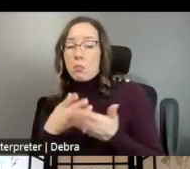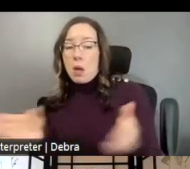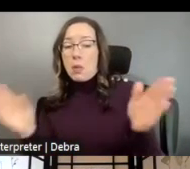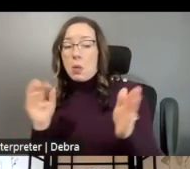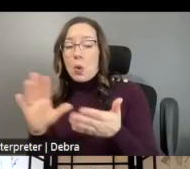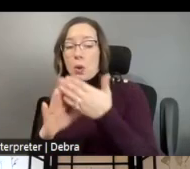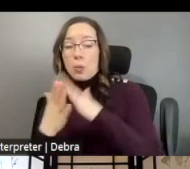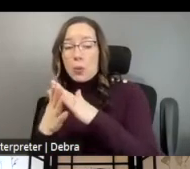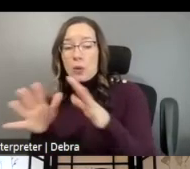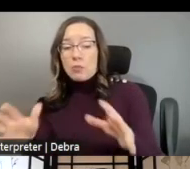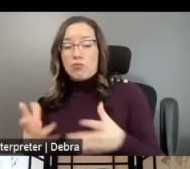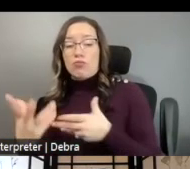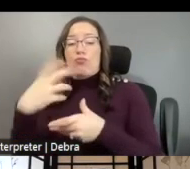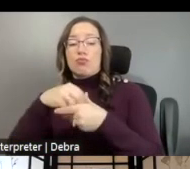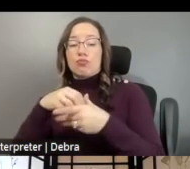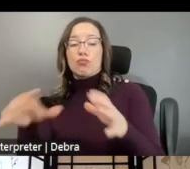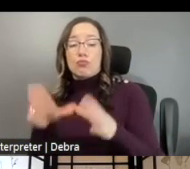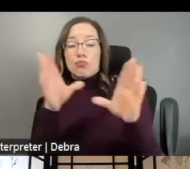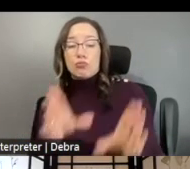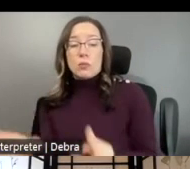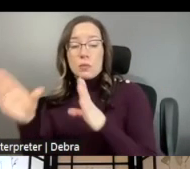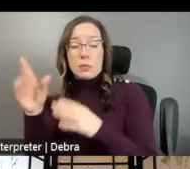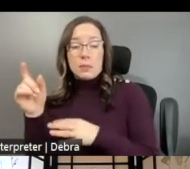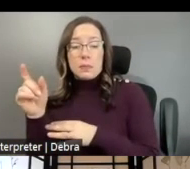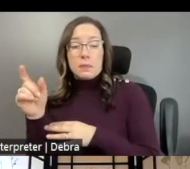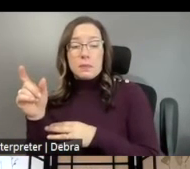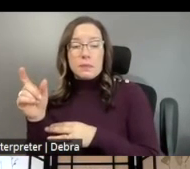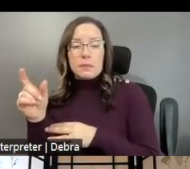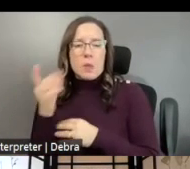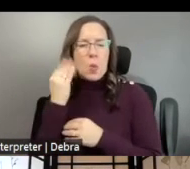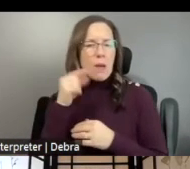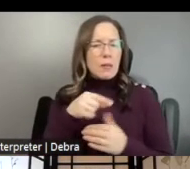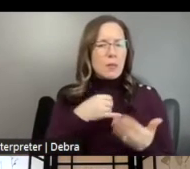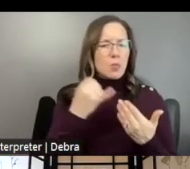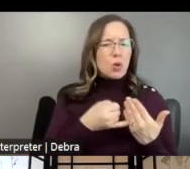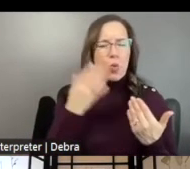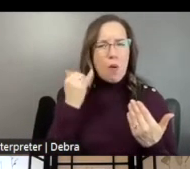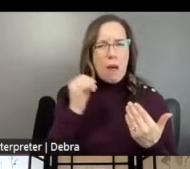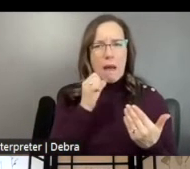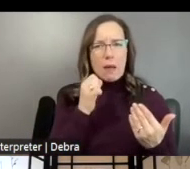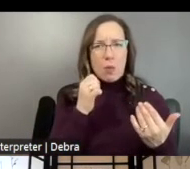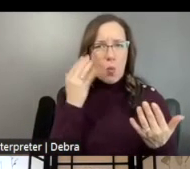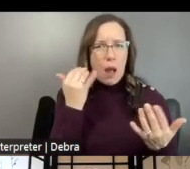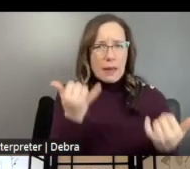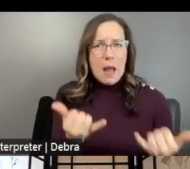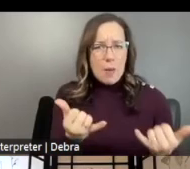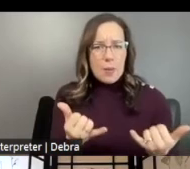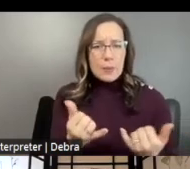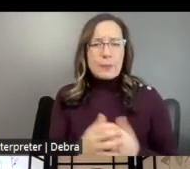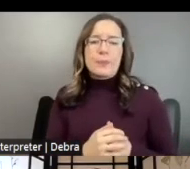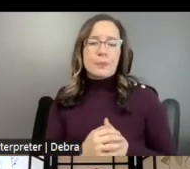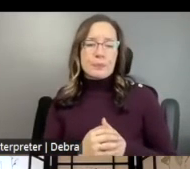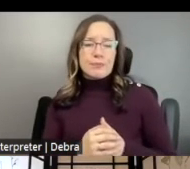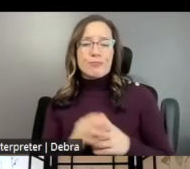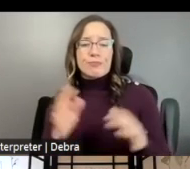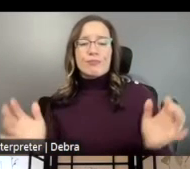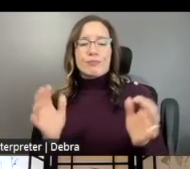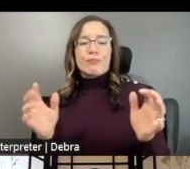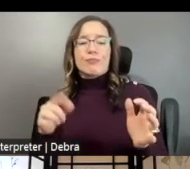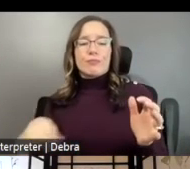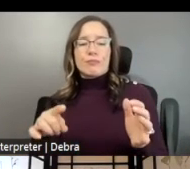ACTIVITIES ARE YOU PLANNING, WHY THIS PROJECT, WHY NOW. WE ENCOURAGE YOU TO USE PLAIN LANGUAGE